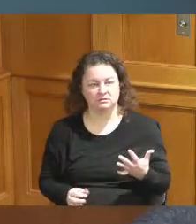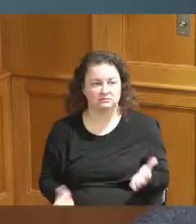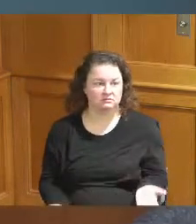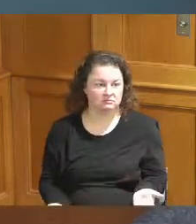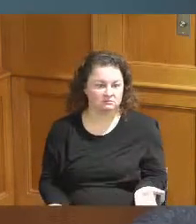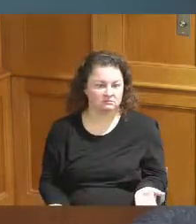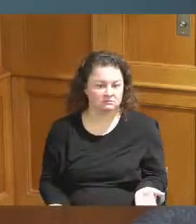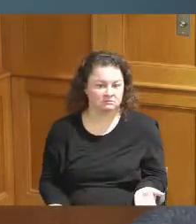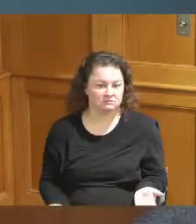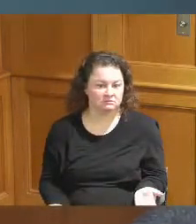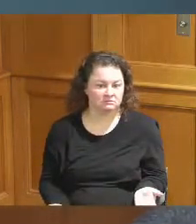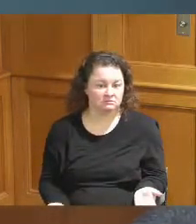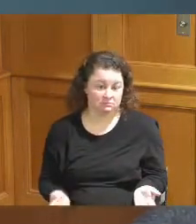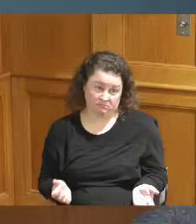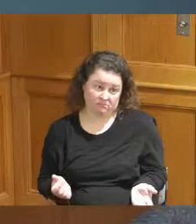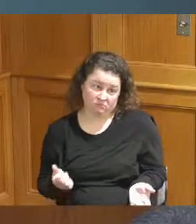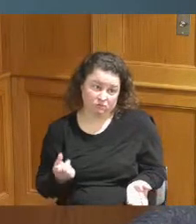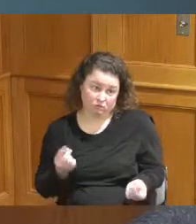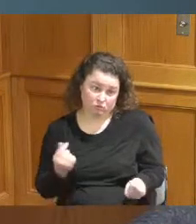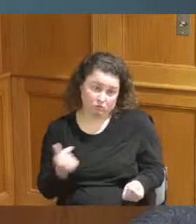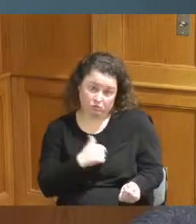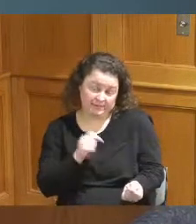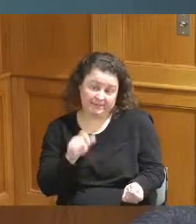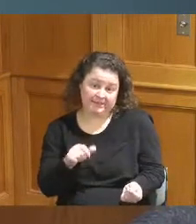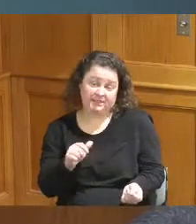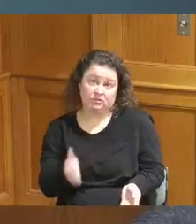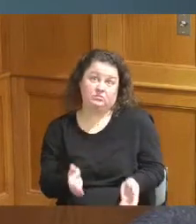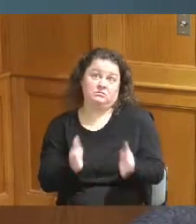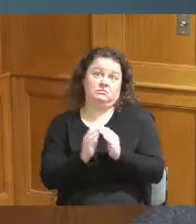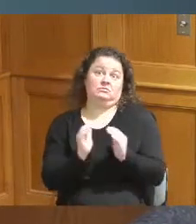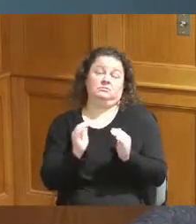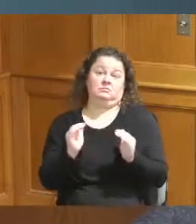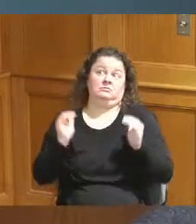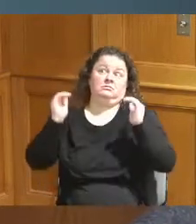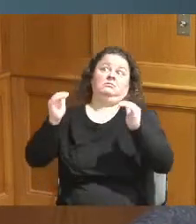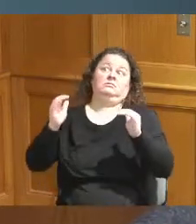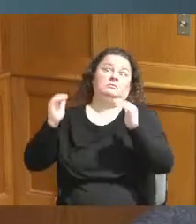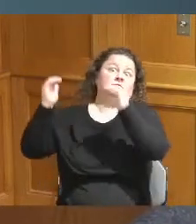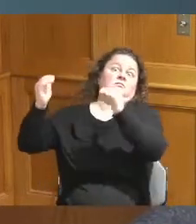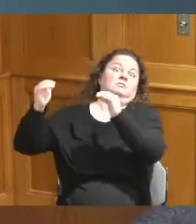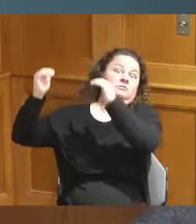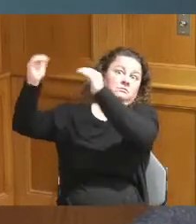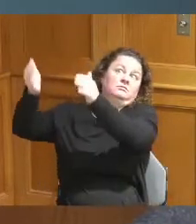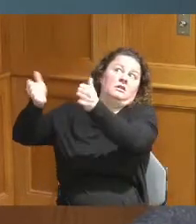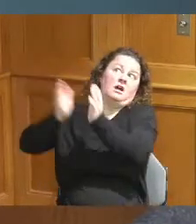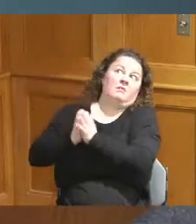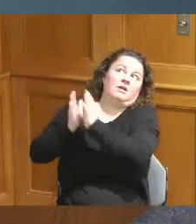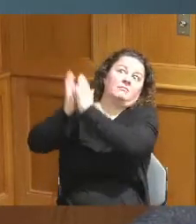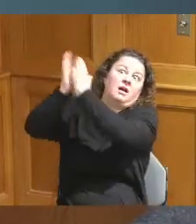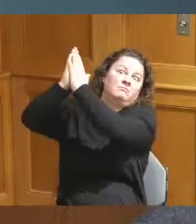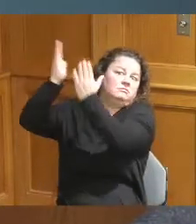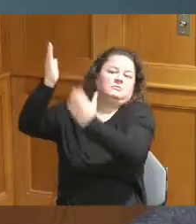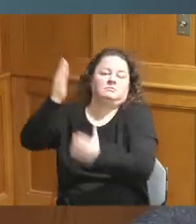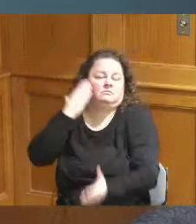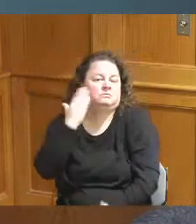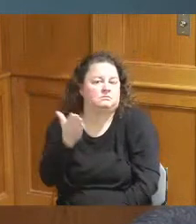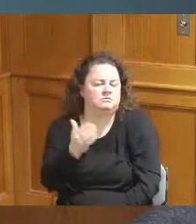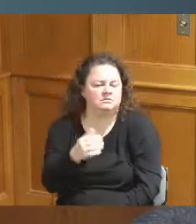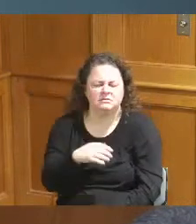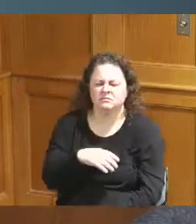if we have to step outside even further up to get this done I just I'm further up you man instead of